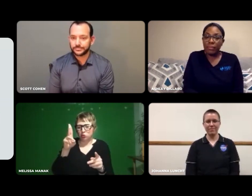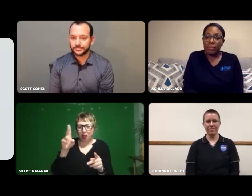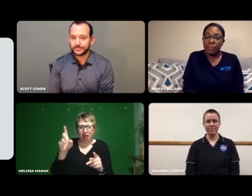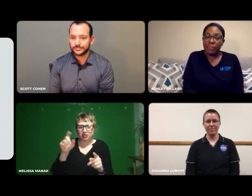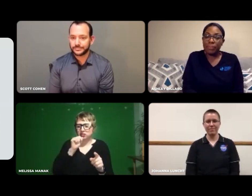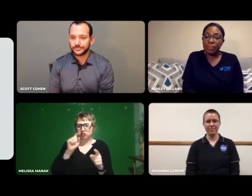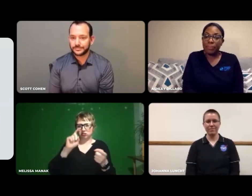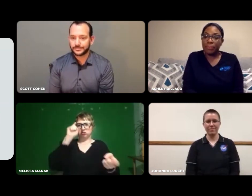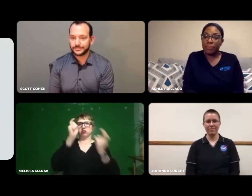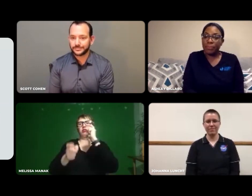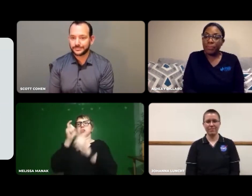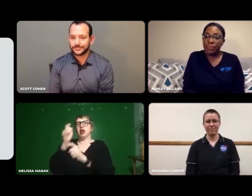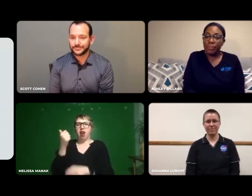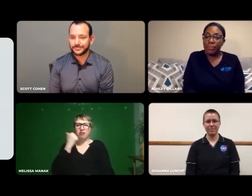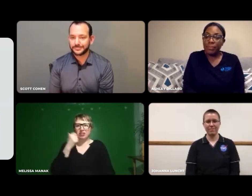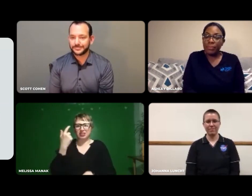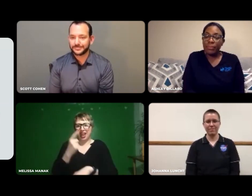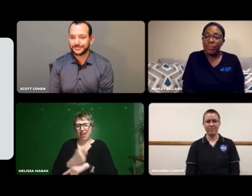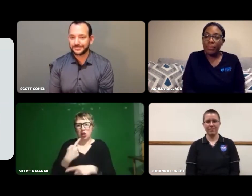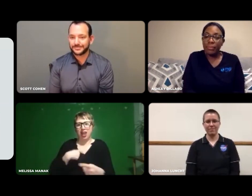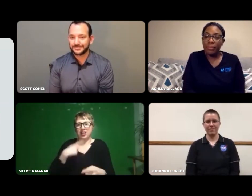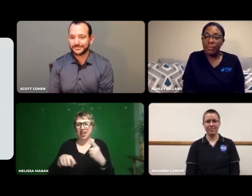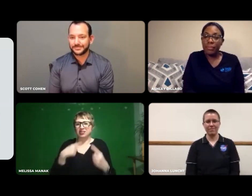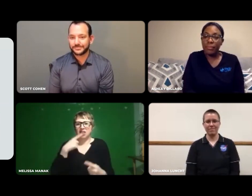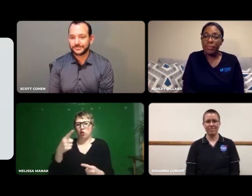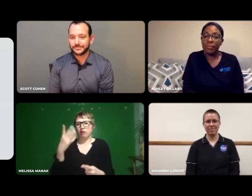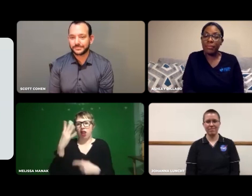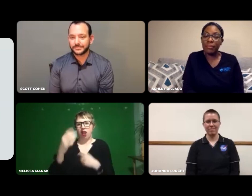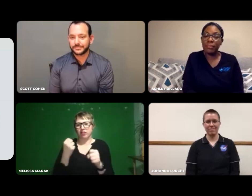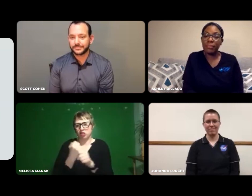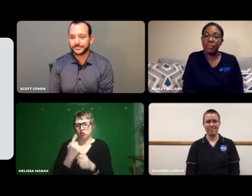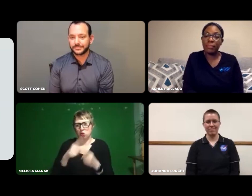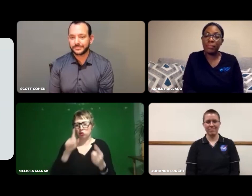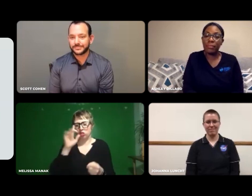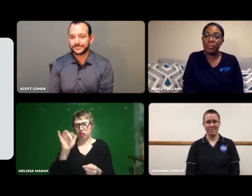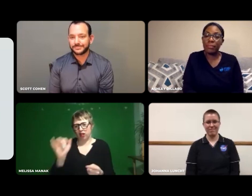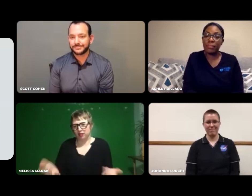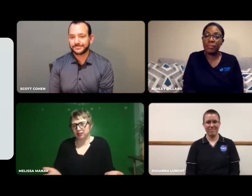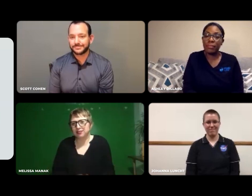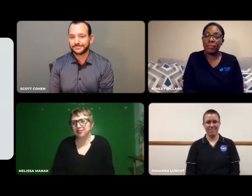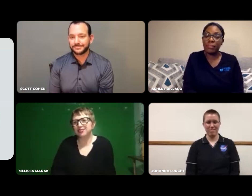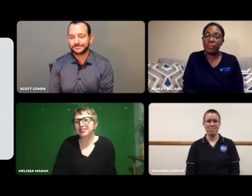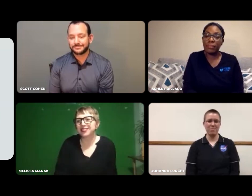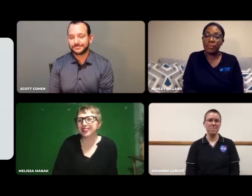UX design drastically changes everyday, so I can't tell you what it'll look like in 5 years.